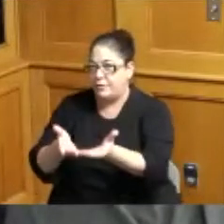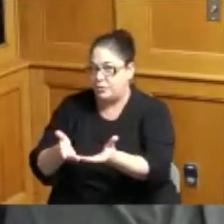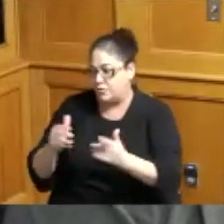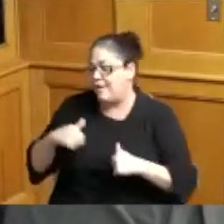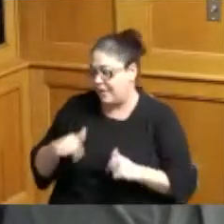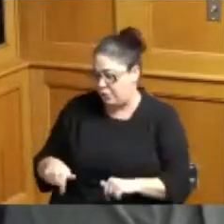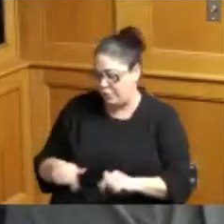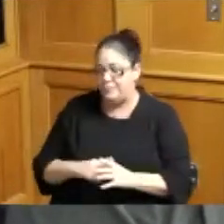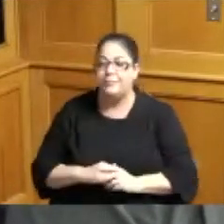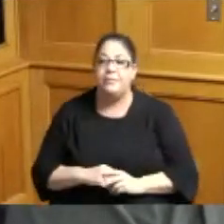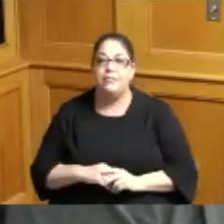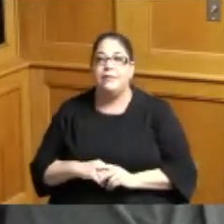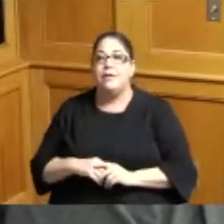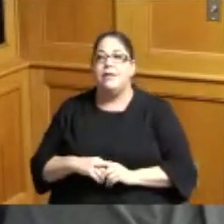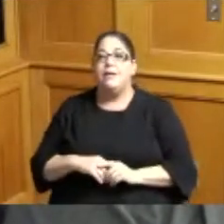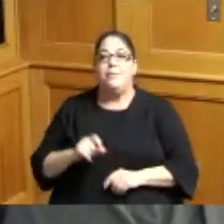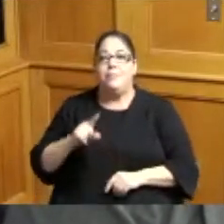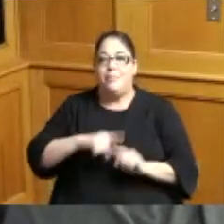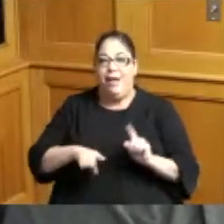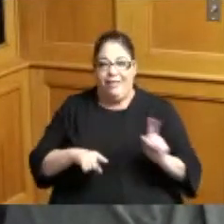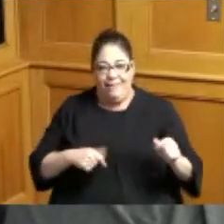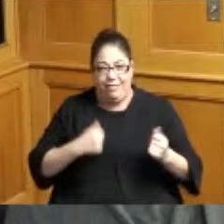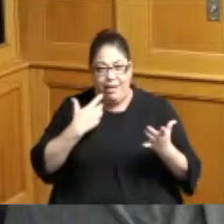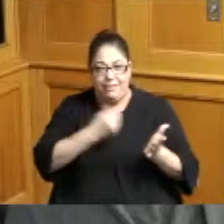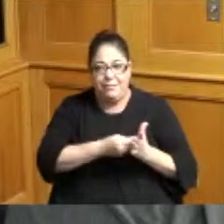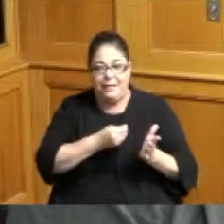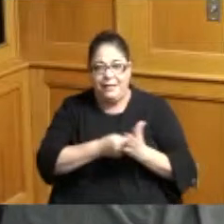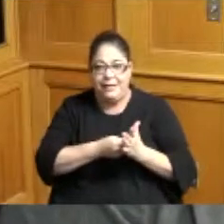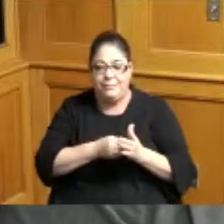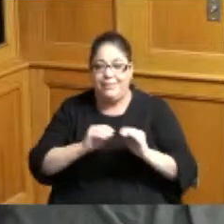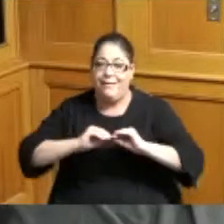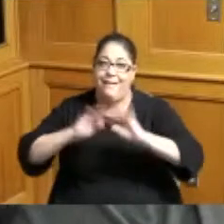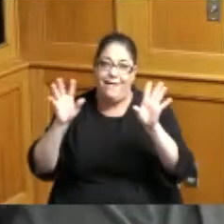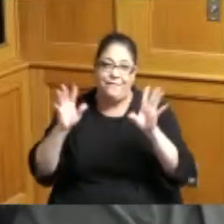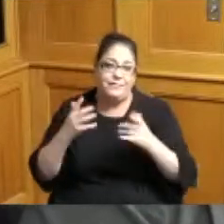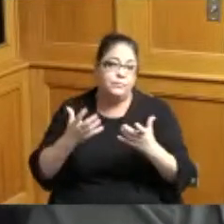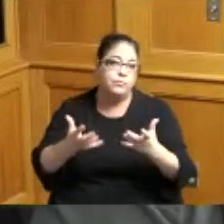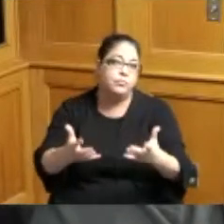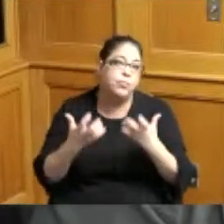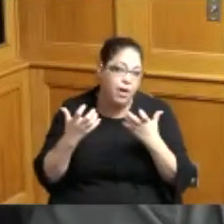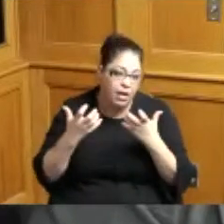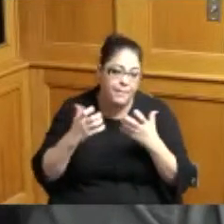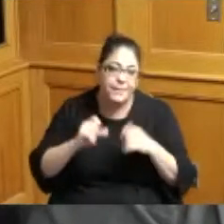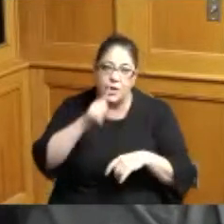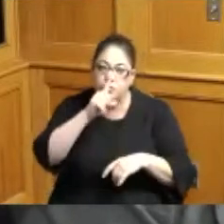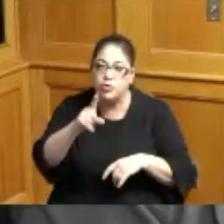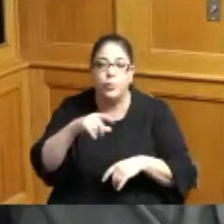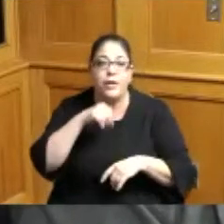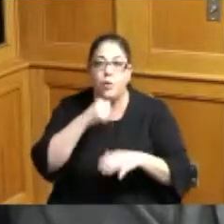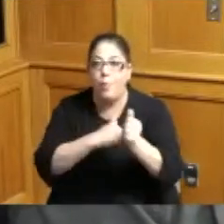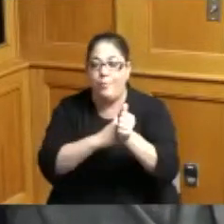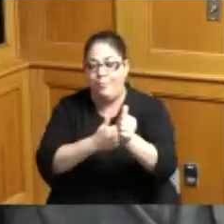looking at that because yeah obviously we want to make sure that we're not backlogging cases and